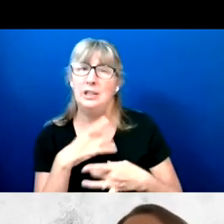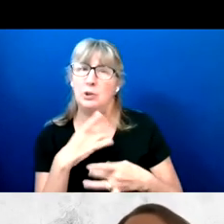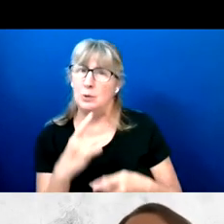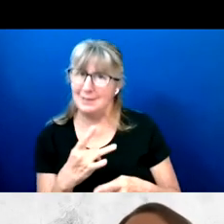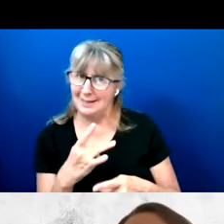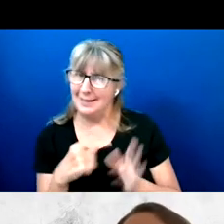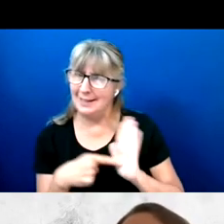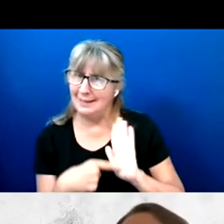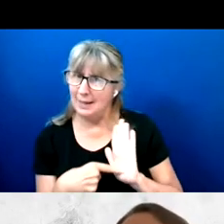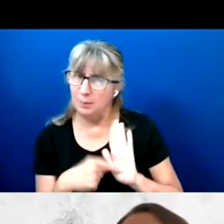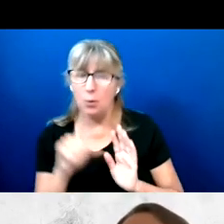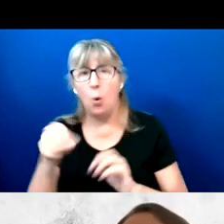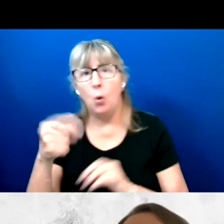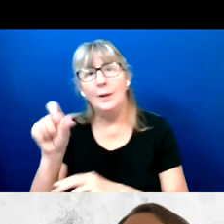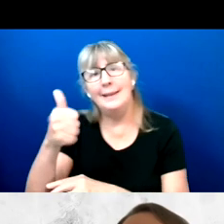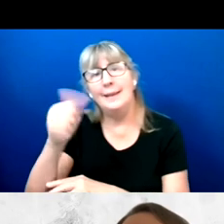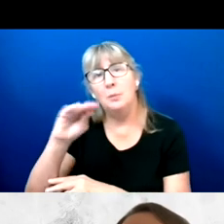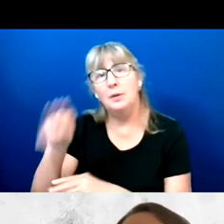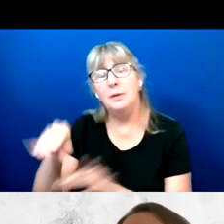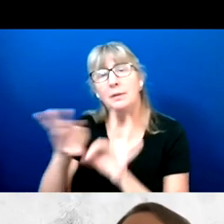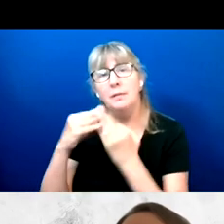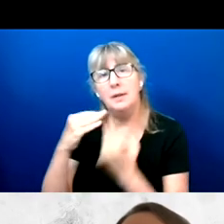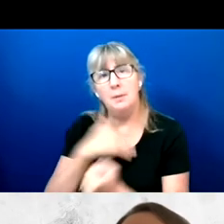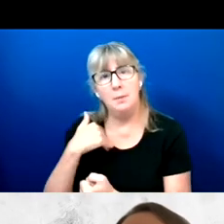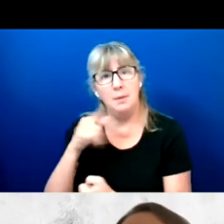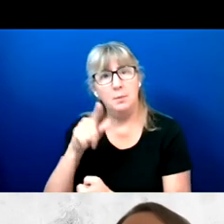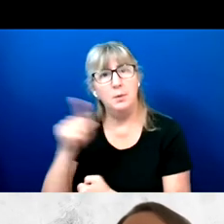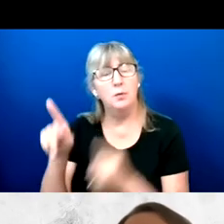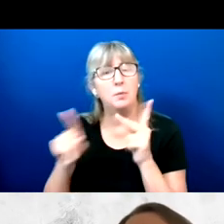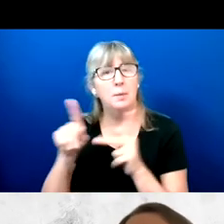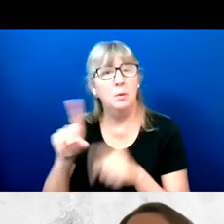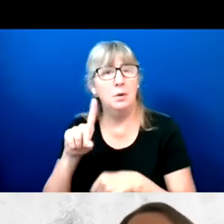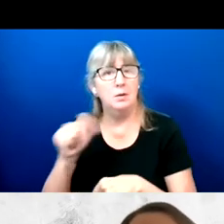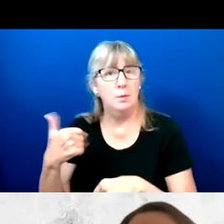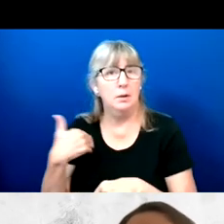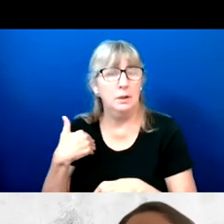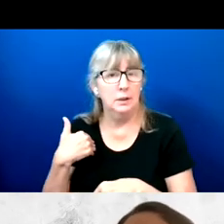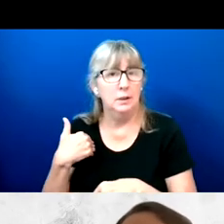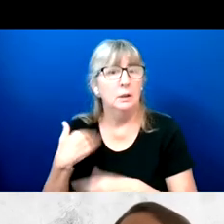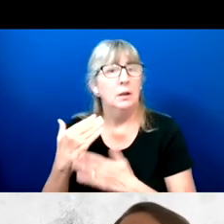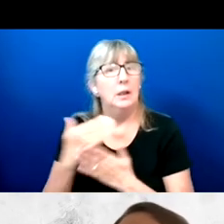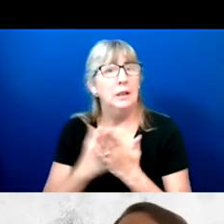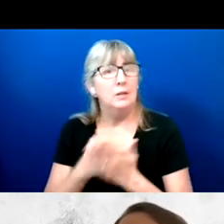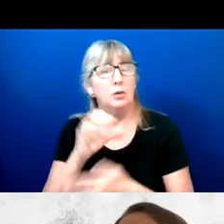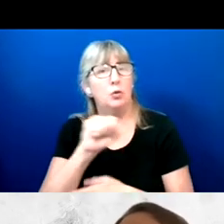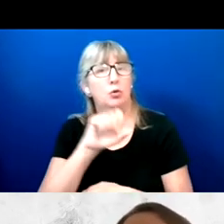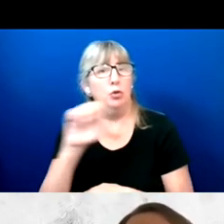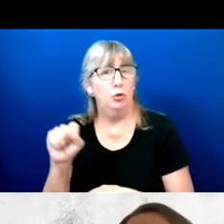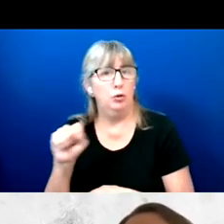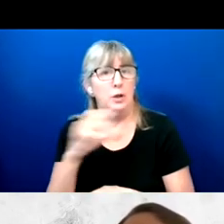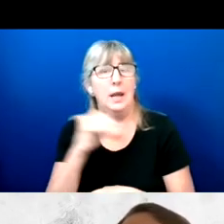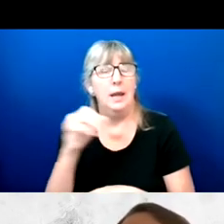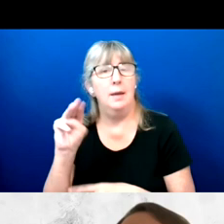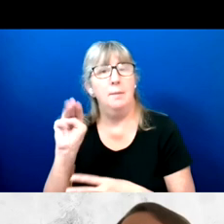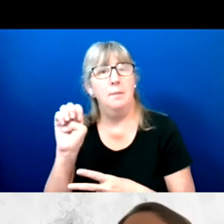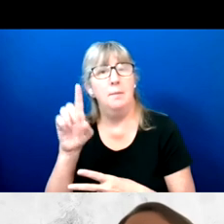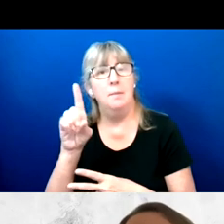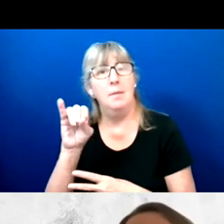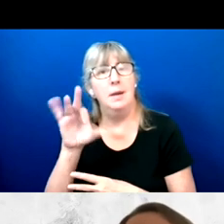Only 10% of family members with those with disabilities listed Social Security and MediCare as their top issue.